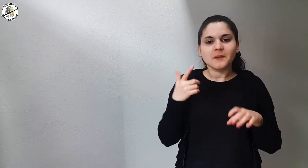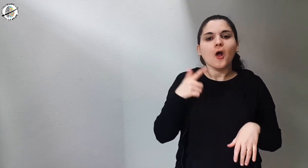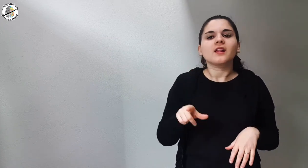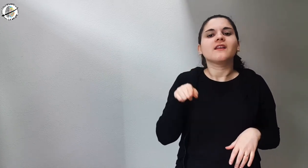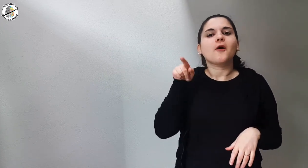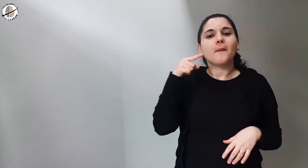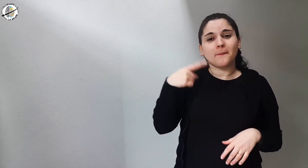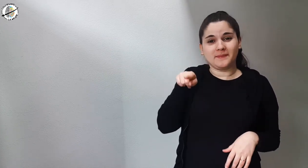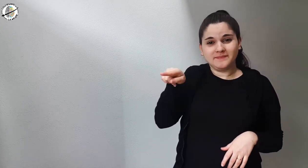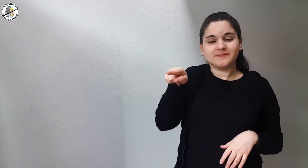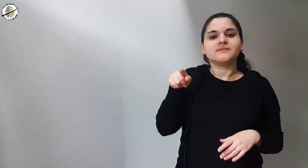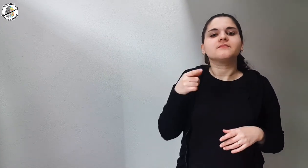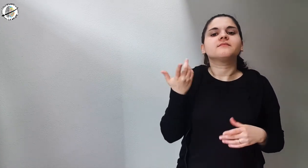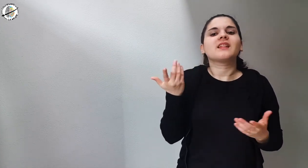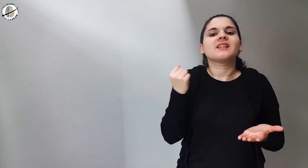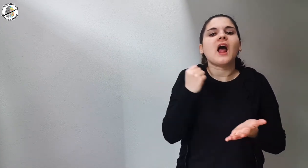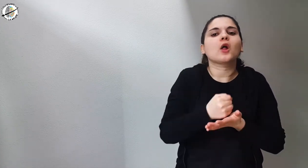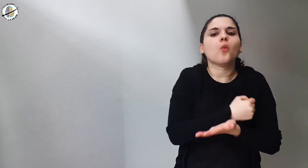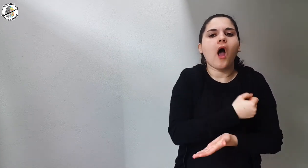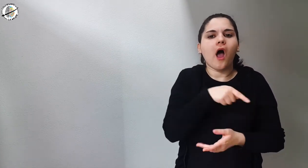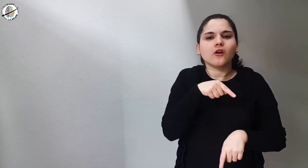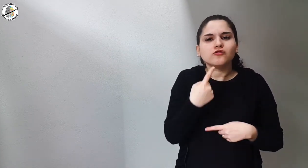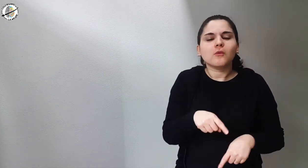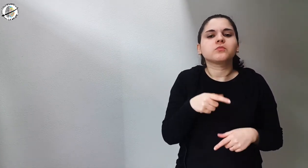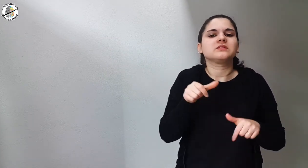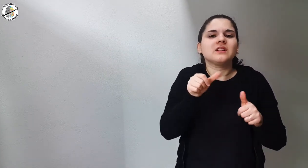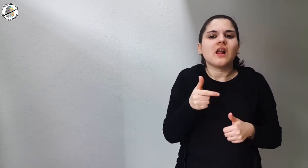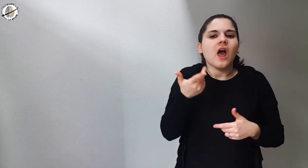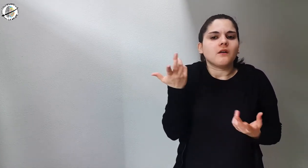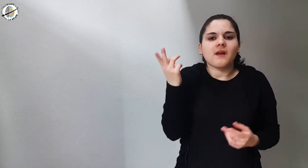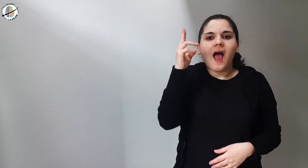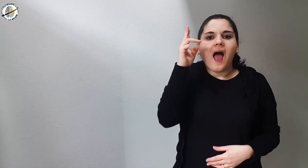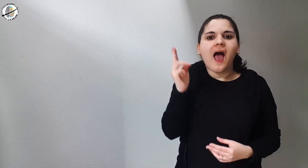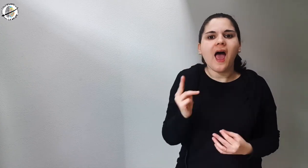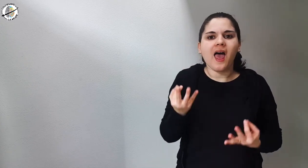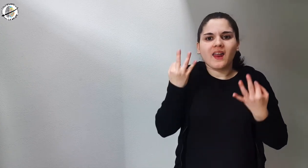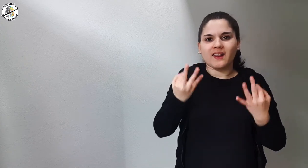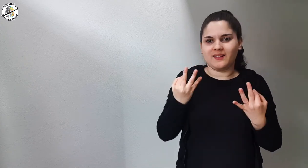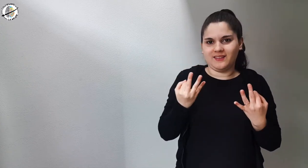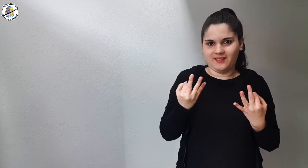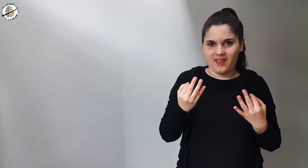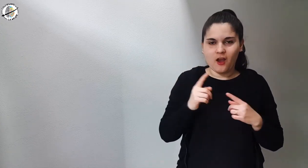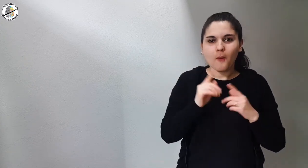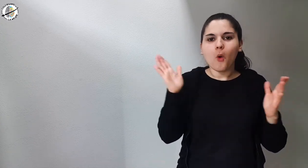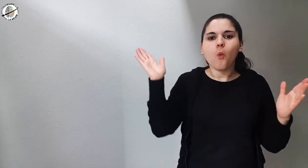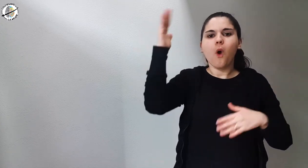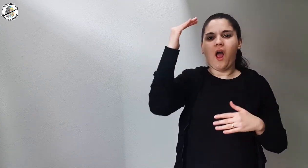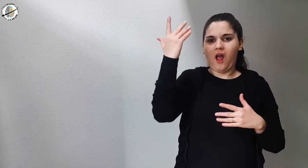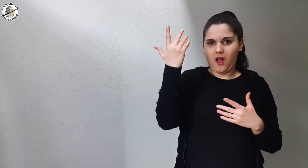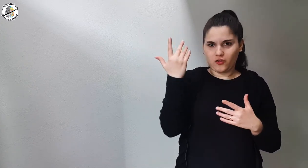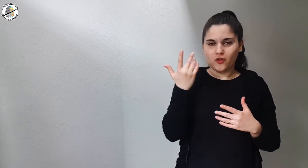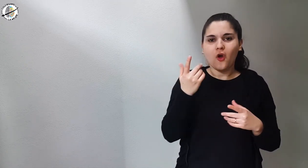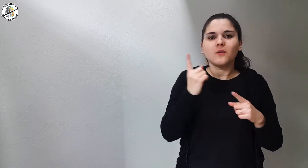because the master considers the tattoo an art, like a painting,